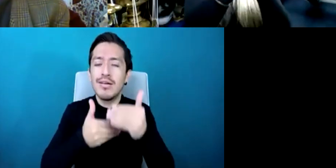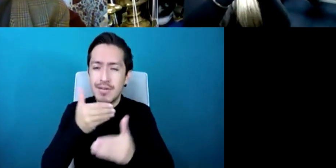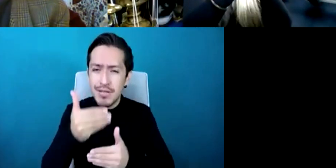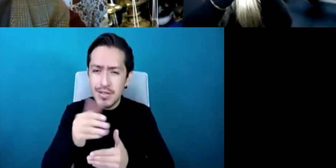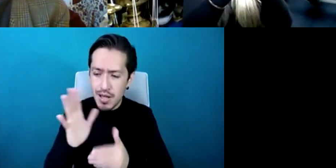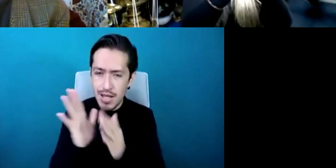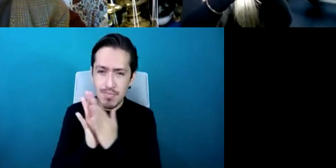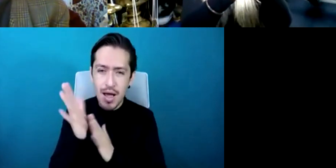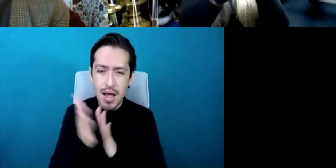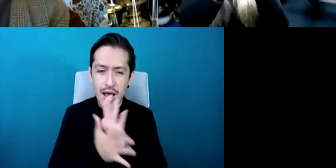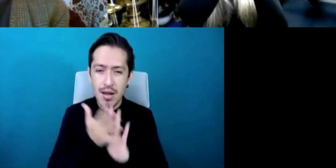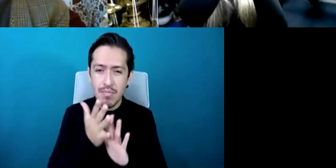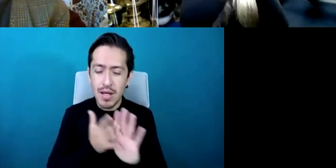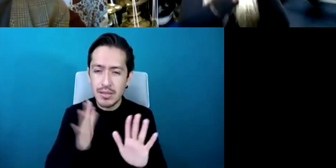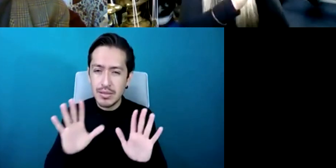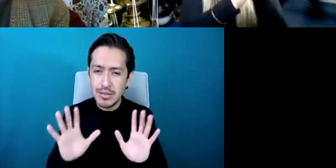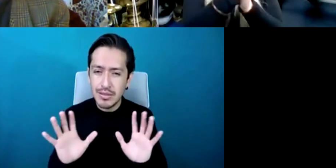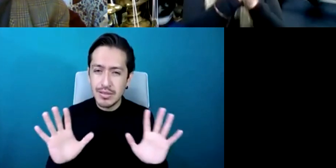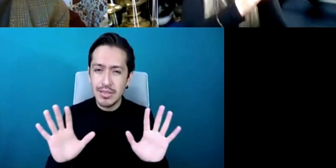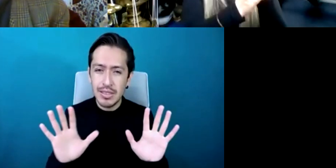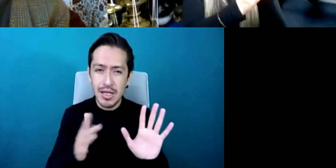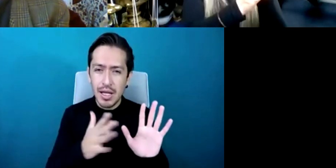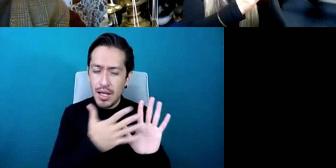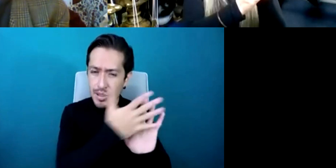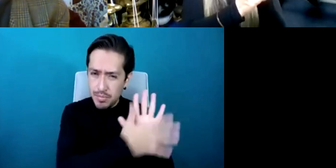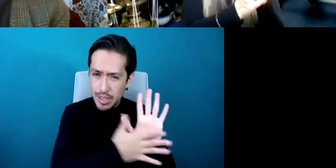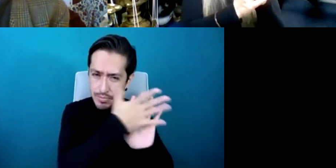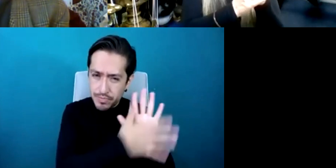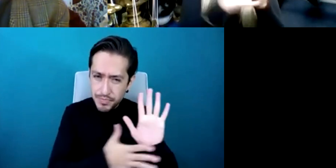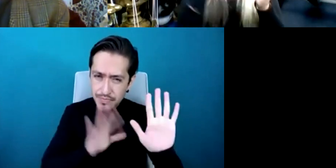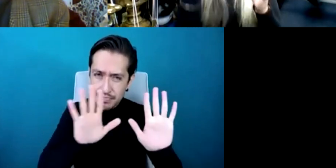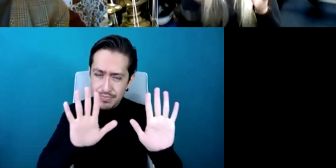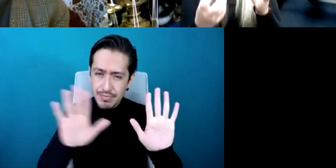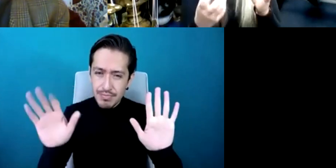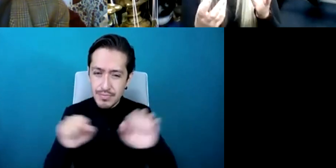I would be feeling those pictures in different parts of my hands now this was the first step